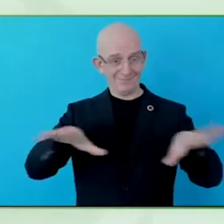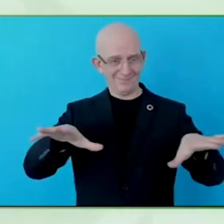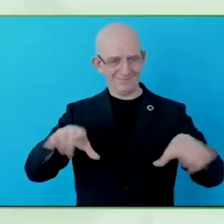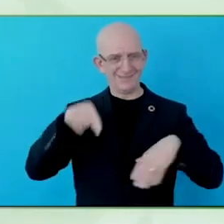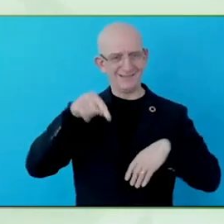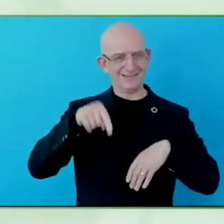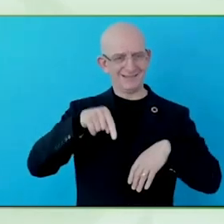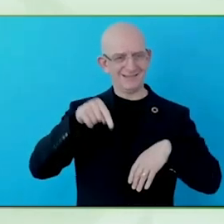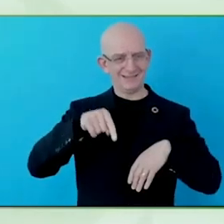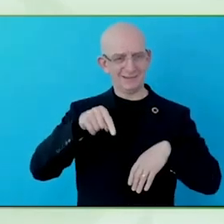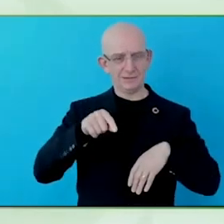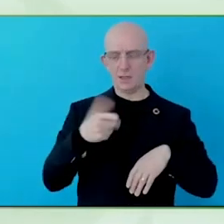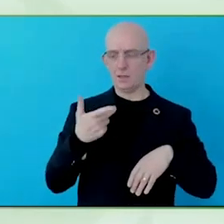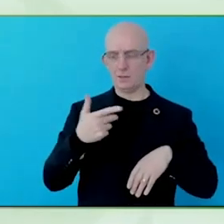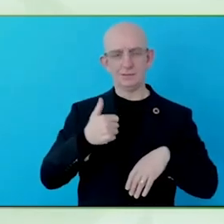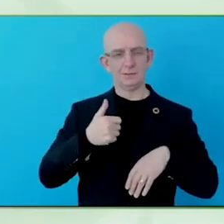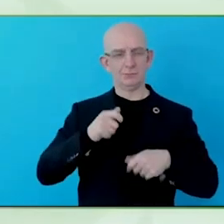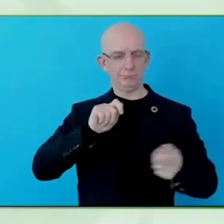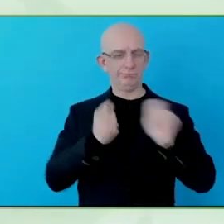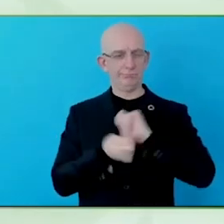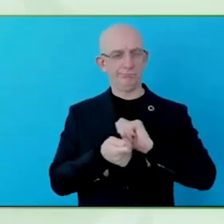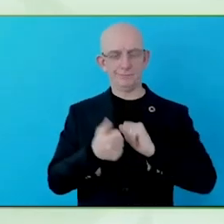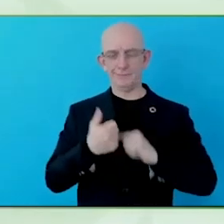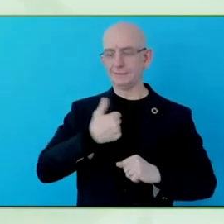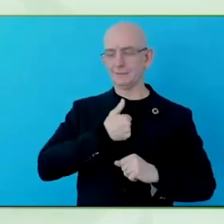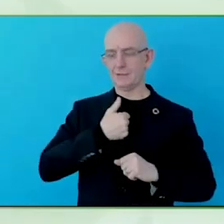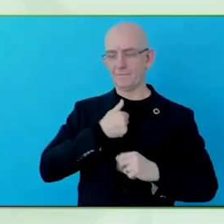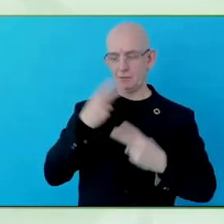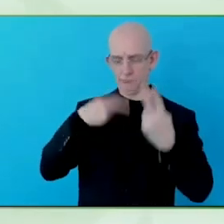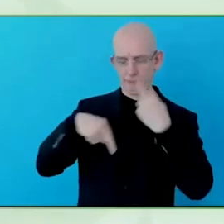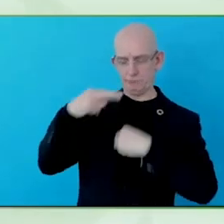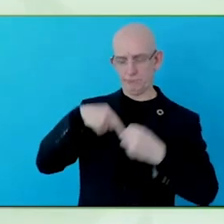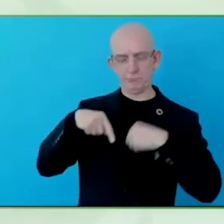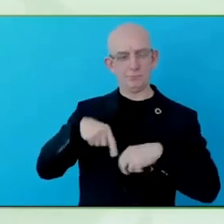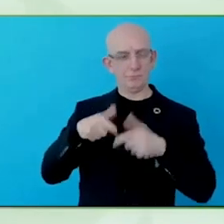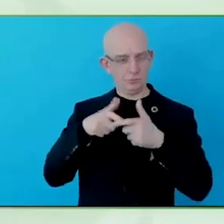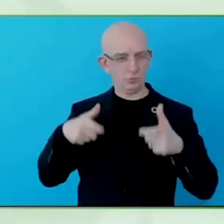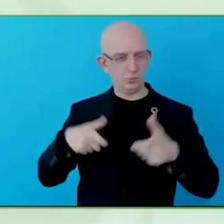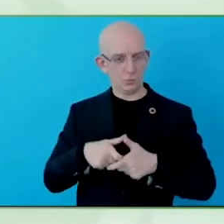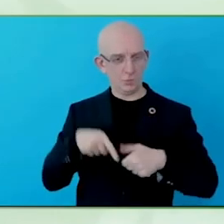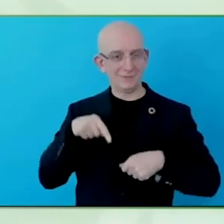level platforms, for companies, and this build -- DASS issues, similar